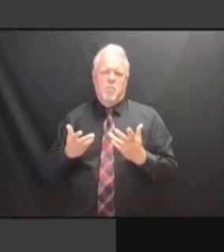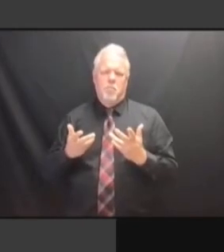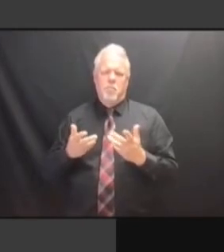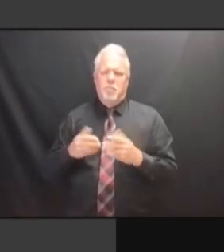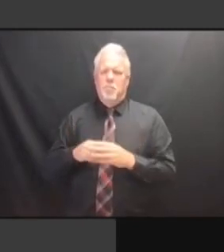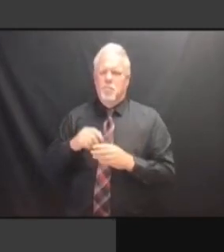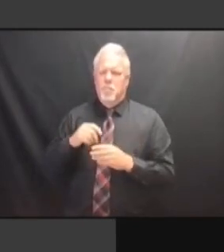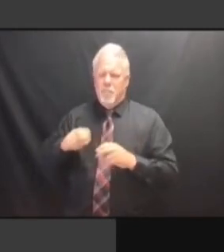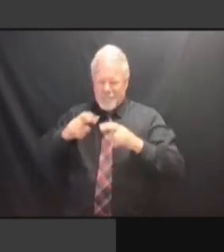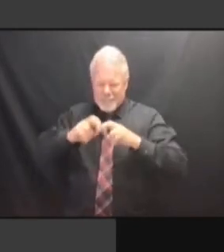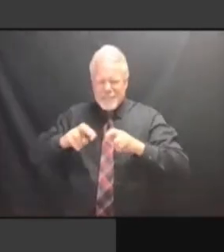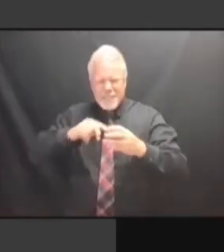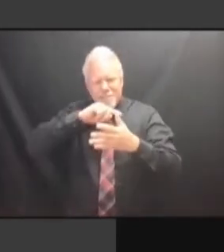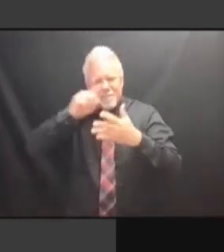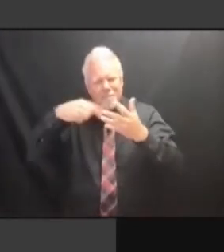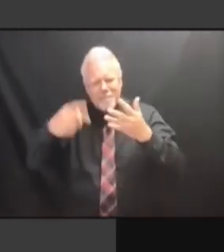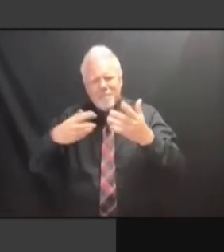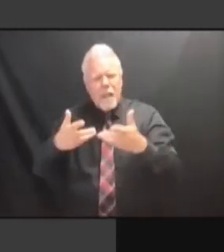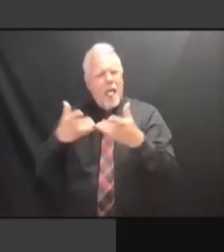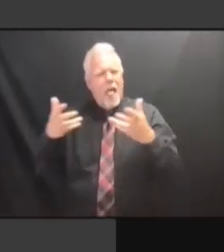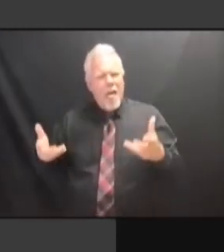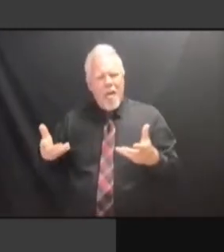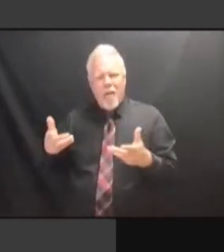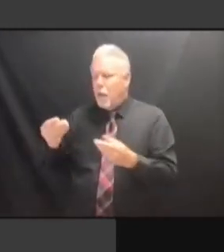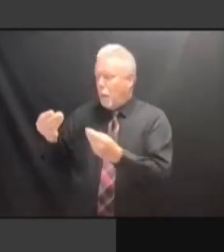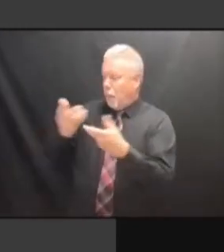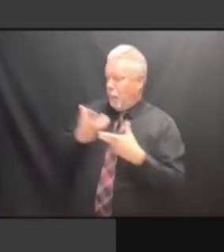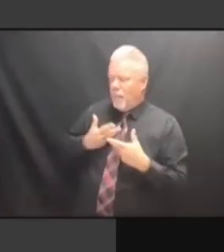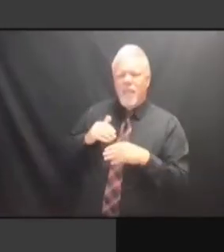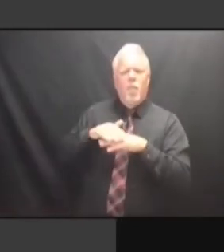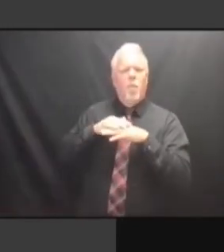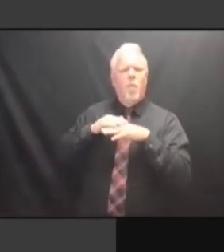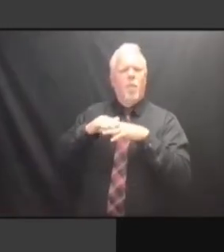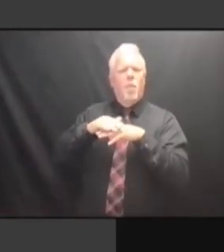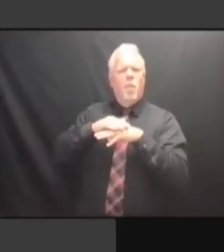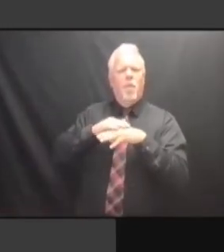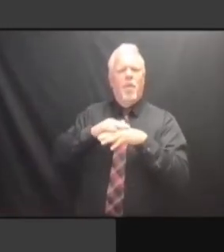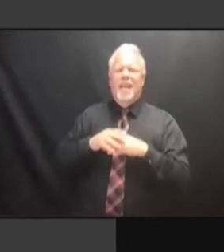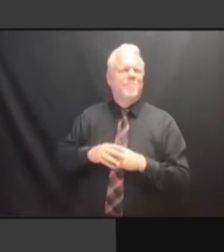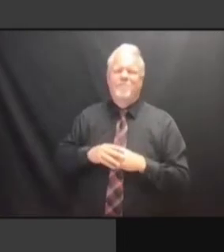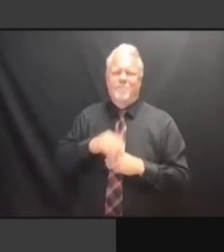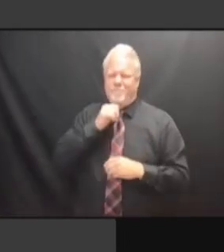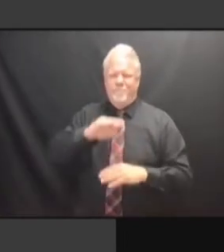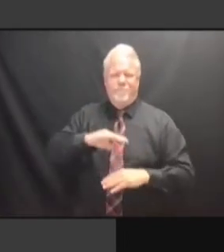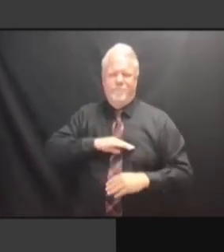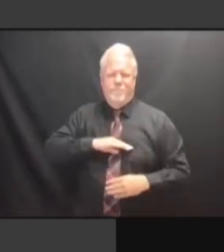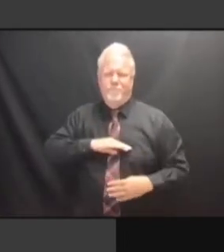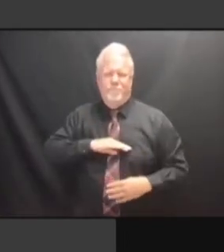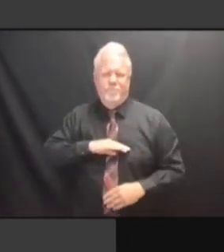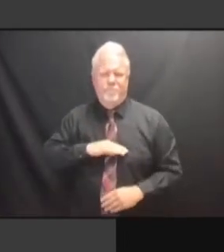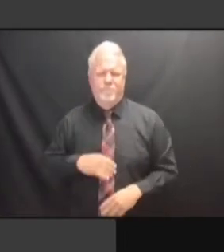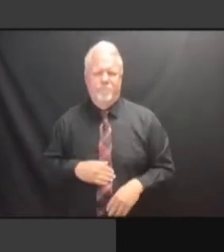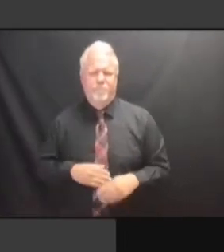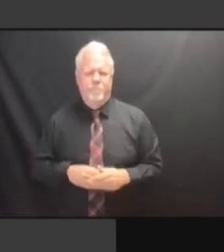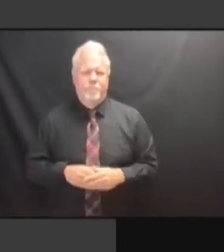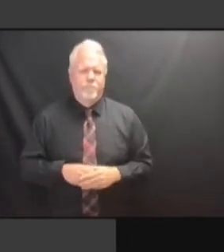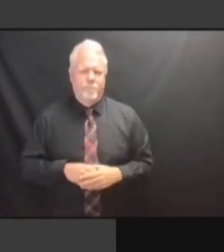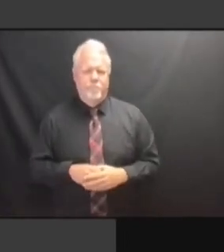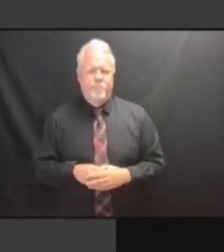CRITICAL ANALYSIS. ULTIMATELY IT CRITICAL ANALYSIS. ULTIMATELY IT MAY CRITICAL ANALYSIS. ULTIMATELY IT MAY BE, CRITICAL ANALYSIS. ULTIMATELY IT MAY BE, GO CRITICAL ANALYSIS. ULTIMATELY IT MAY BE, GO BACK CRITICAL ANALYSIS. ULTIMATELY IT MAY BE, GO BACK TO ULTIMATELY IT MAY BE, GO BACK TO ULTIMATELY IT MAY BE, GO BACK TO THE ULTIMATELY IT MAY BE, GO BACK TO THE BALLOTS ULTIMATELY IT MAY BE, GO BACK TO THE BALLOTS AND ULTIMATELY IT MAY BE, GO BACK TO THE BALLOTS AND THOSE ULTIMATELY IT MAY BE, GO BACK TO THE BALLOTS AND THOSE ED ULTIMATELY IT MAY BE, GO BACK TO THE BALLOTS AND THOSE EDs ULTIMATELY IT MAY BE, GO BACK TO THE BALLOTS AND THOSE EDs AND THE BALLOTS AND THOSE EDs AND THE BALLOTS AND THOSE EDs AND RESCAN